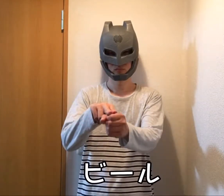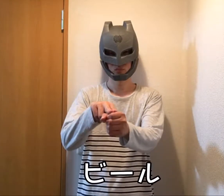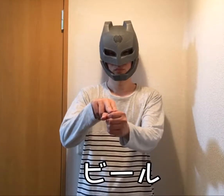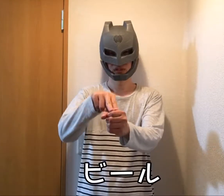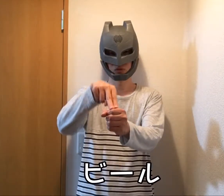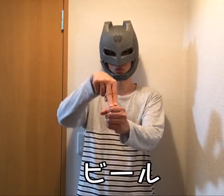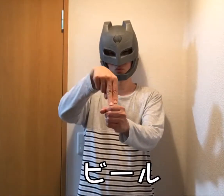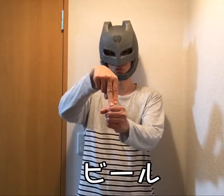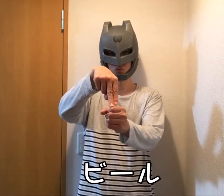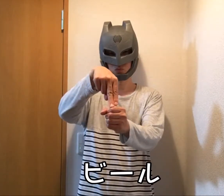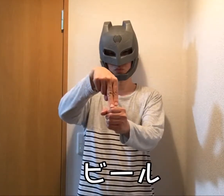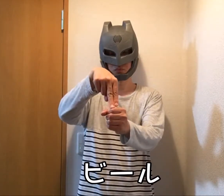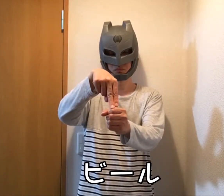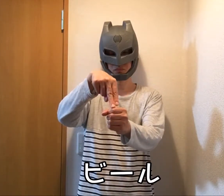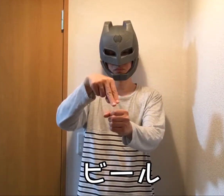Bottle beer